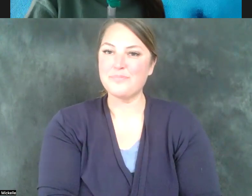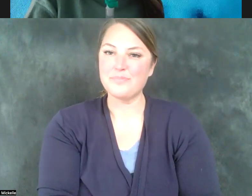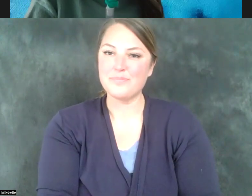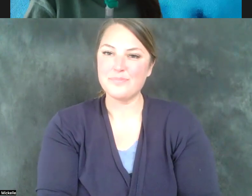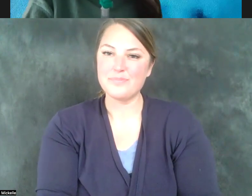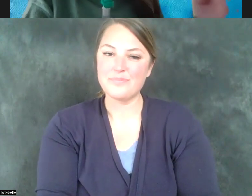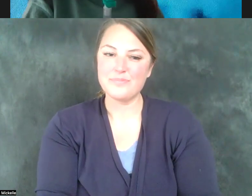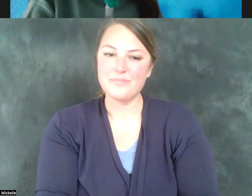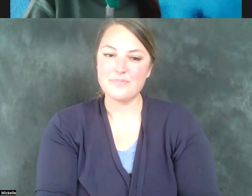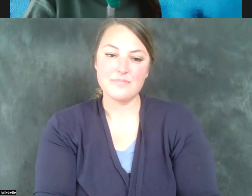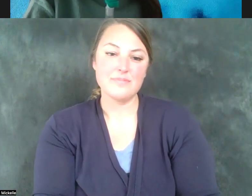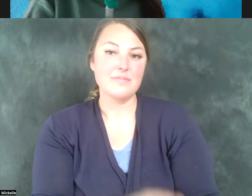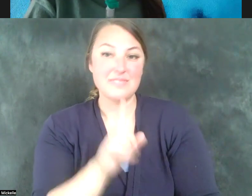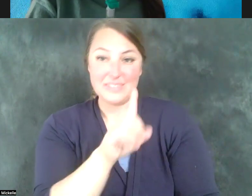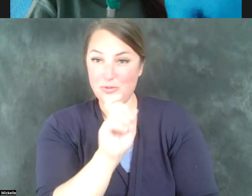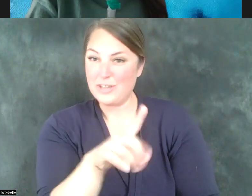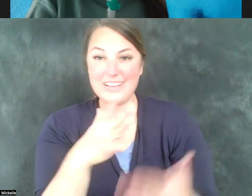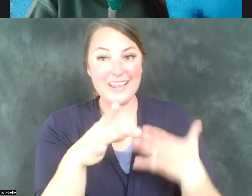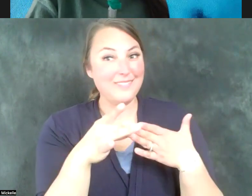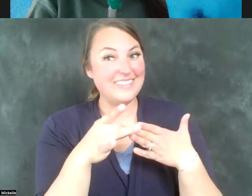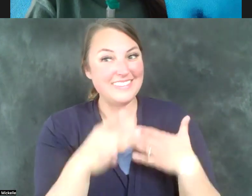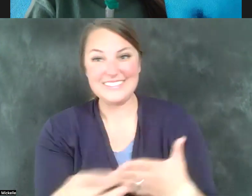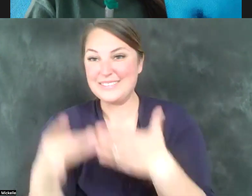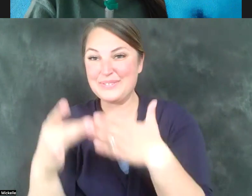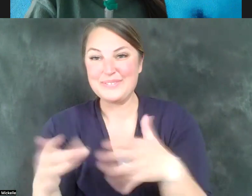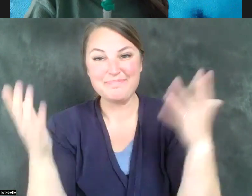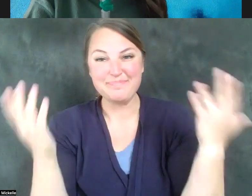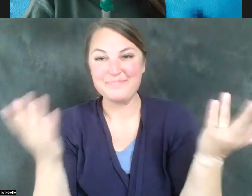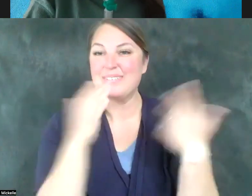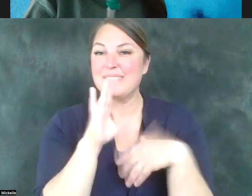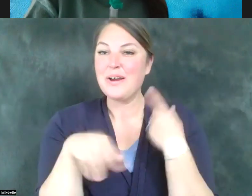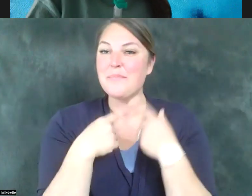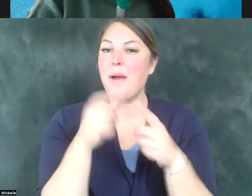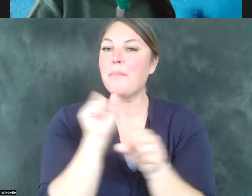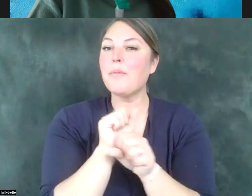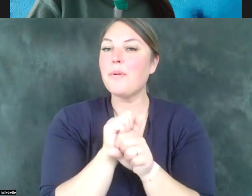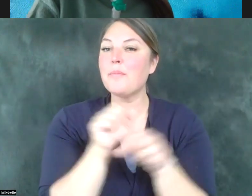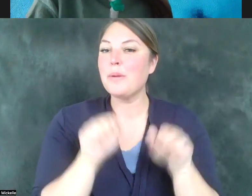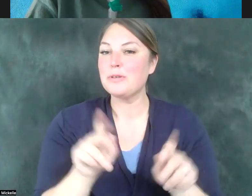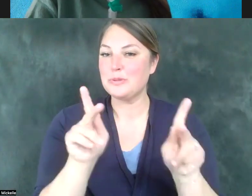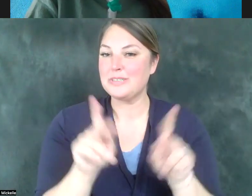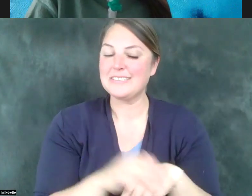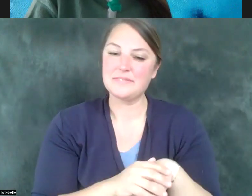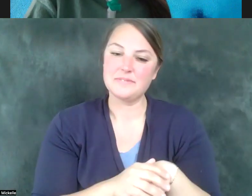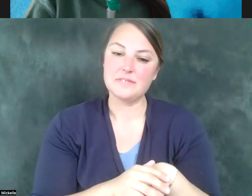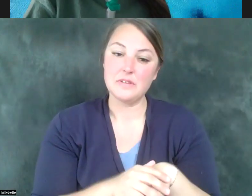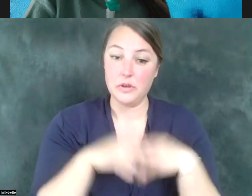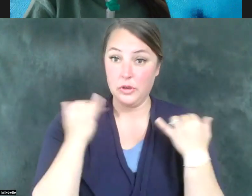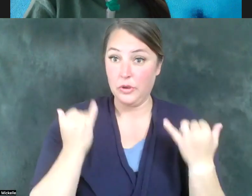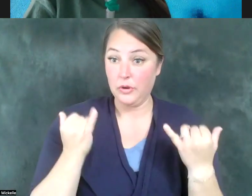kind of leads right into it. It's talking about employment opportunities and current data shows that individuals with